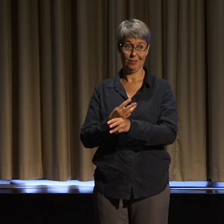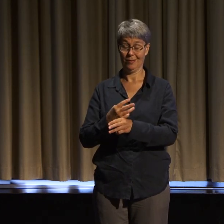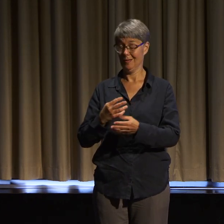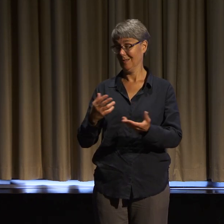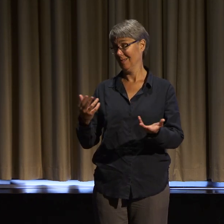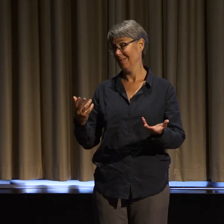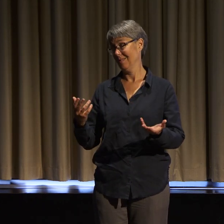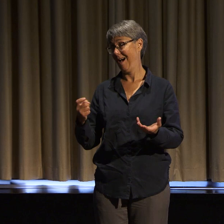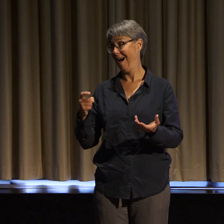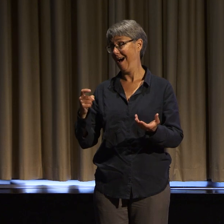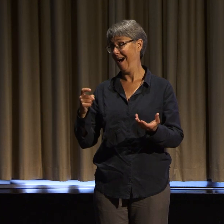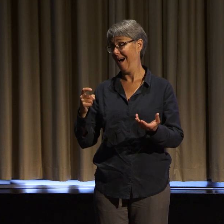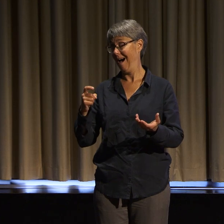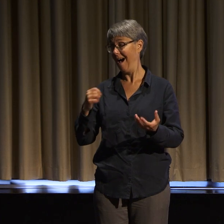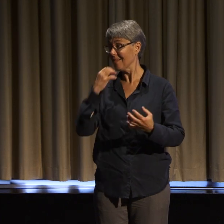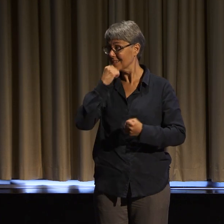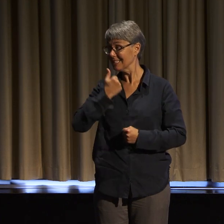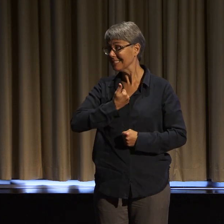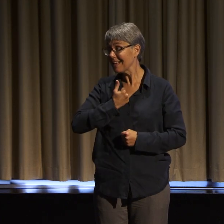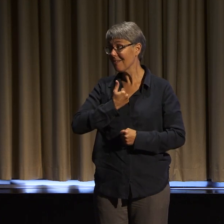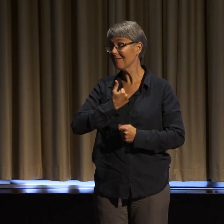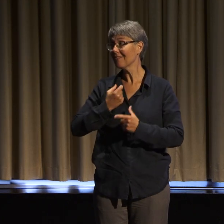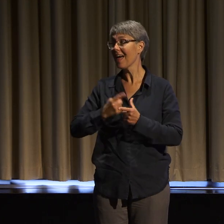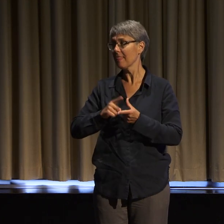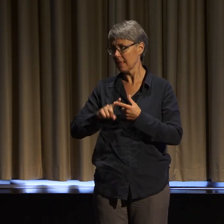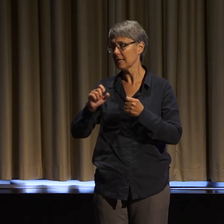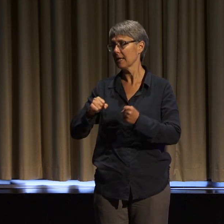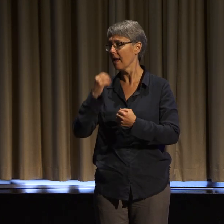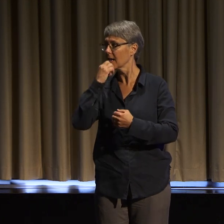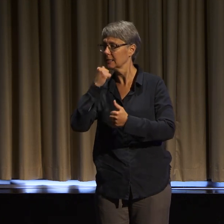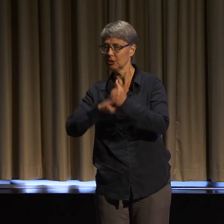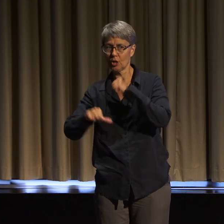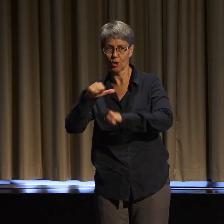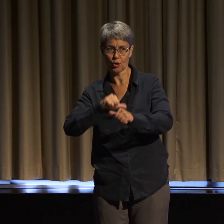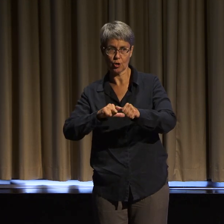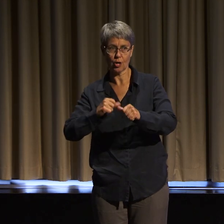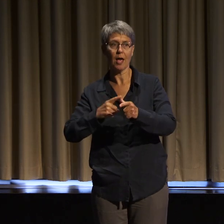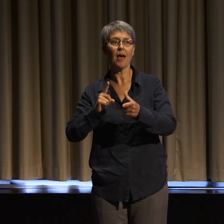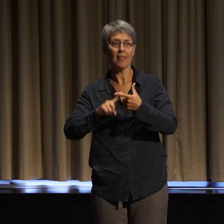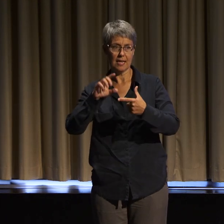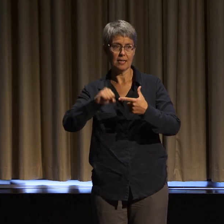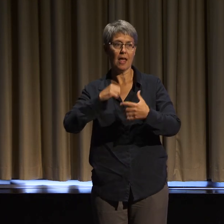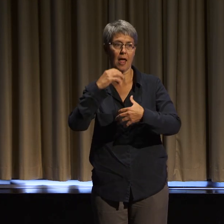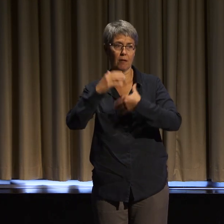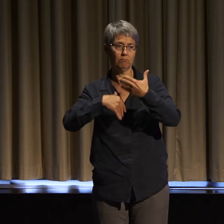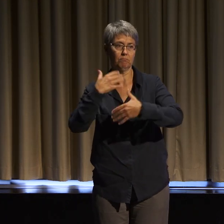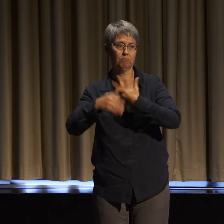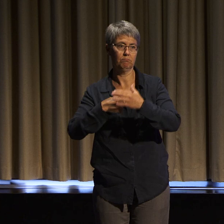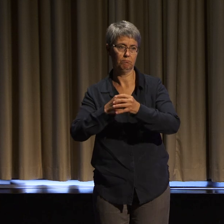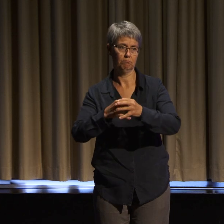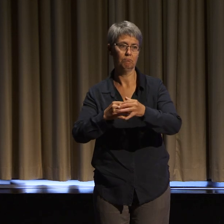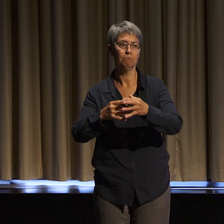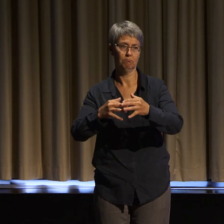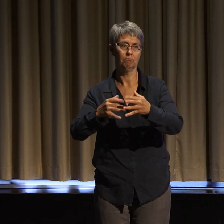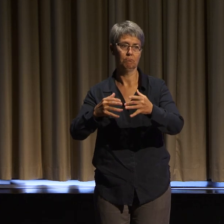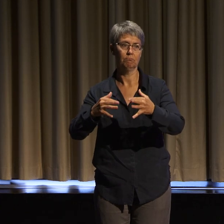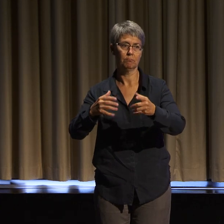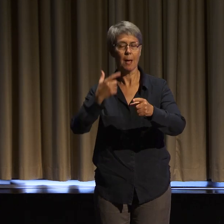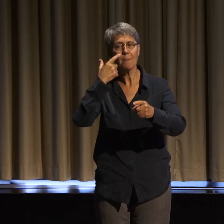The things that we do here today will not get far, because the systems that we are up against will require collective work.